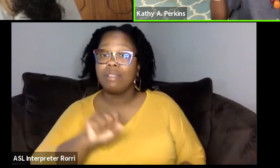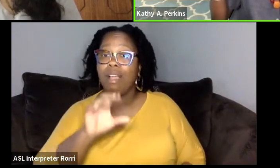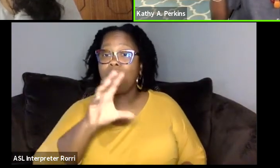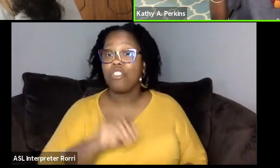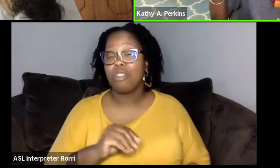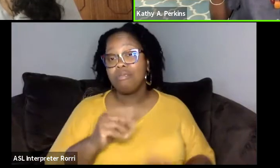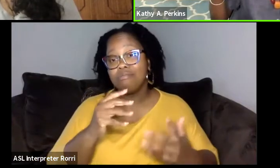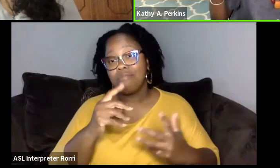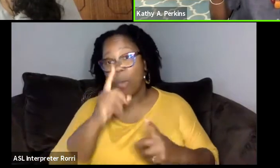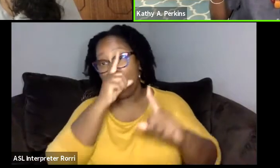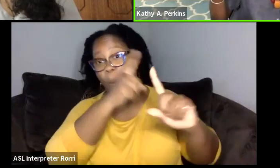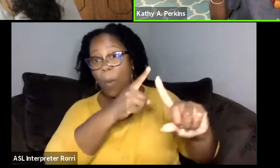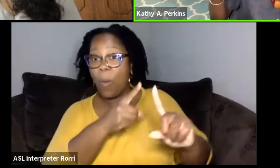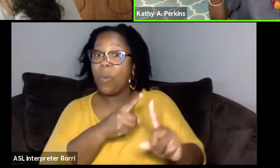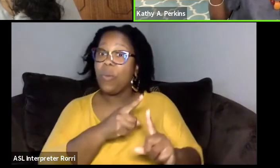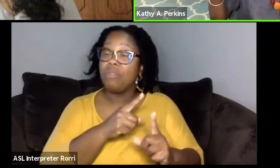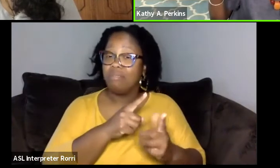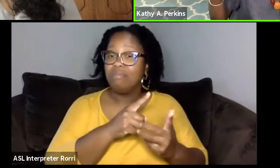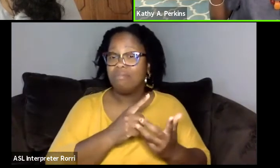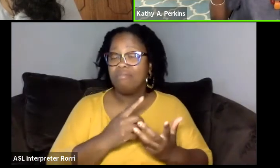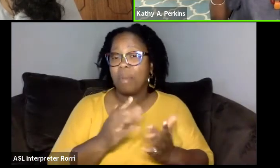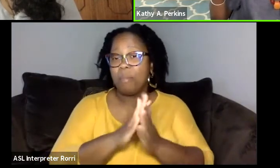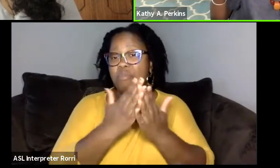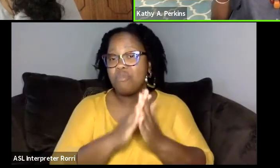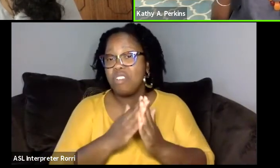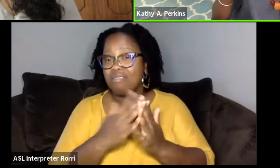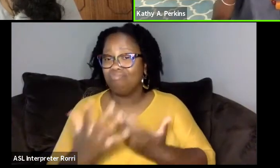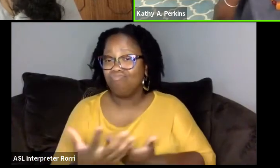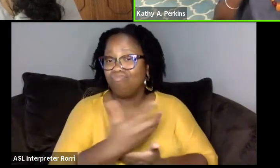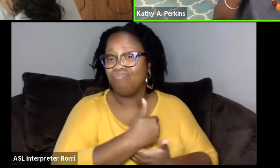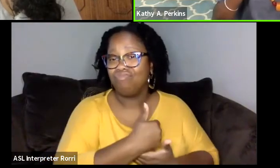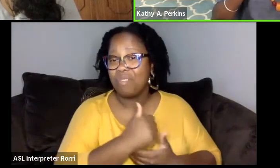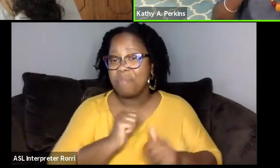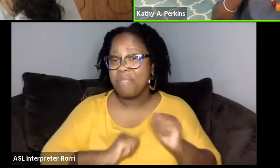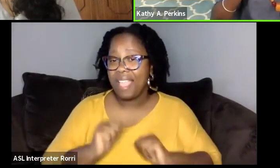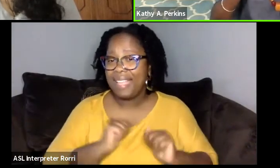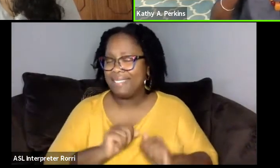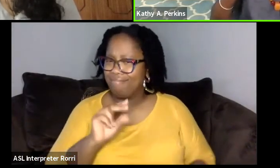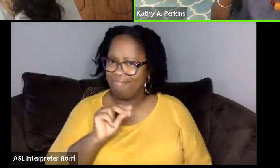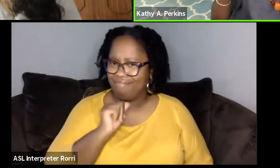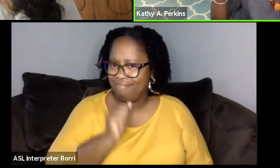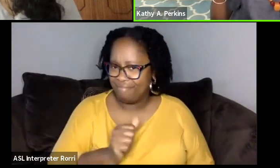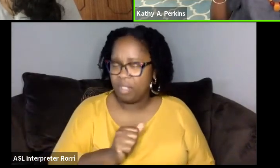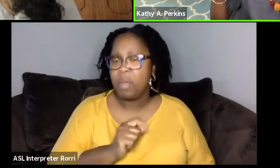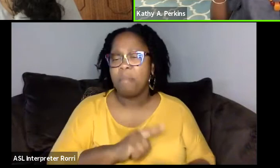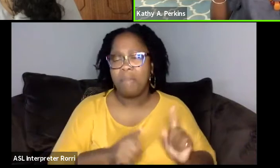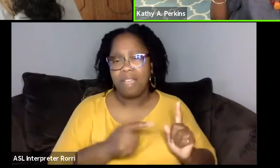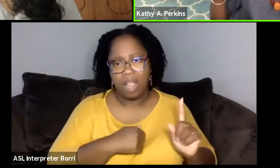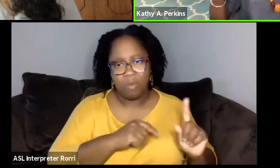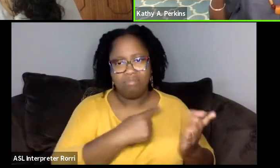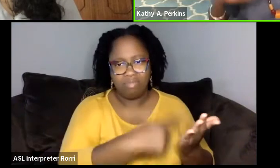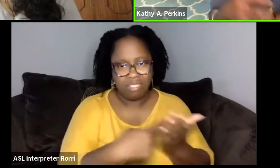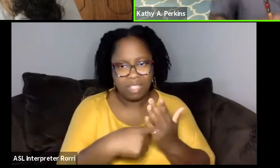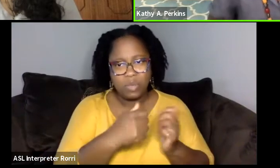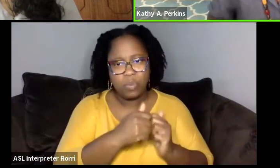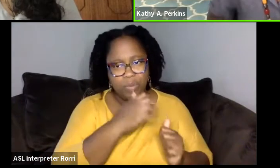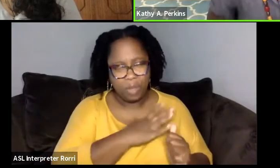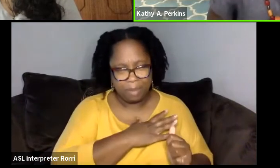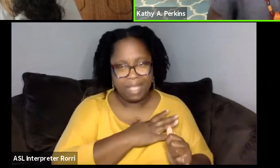But when I began talking to some of the women about- by then I had done my first collection play, Early black women playwrights.